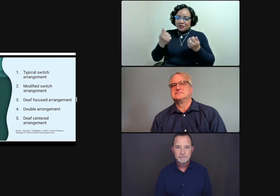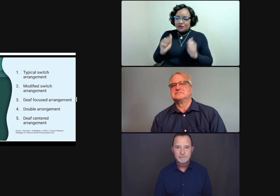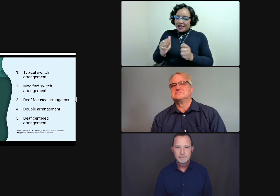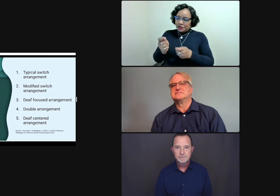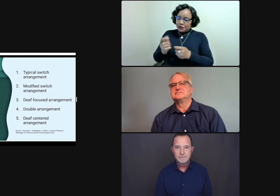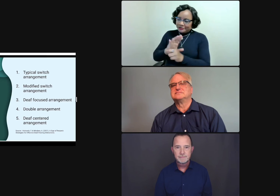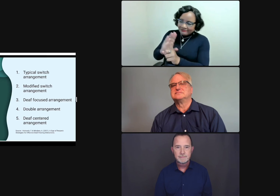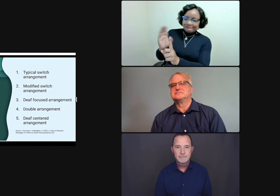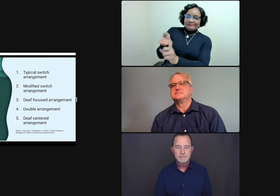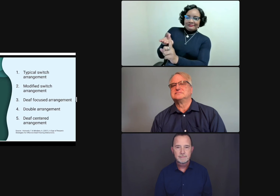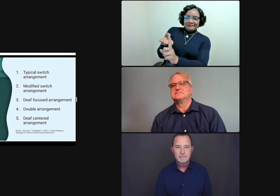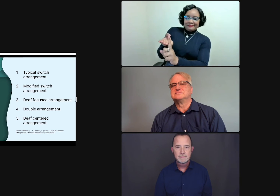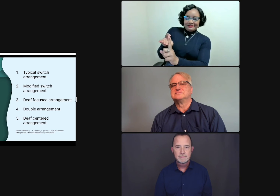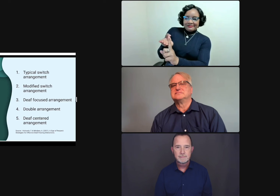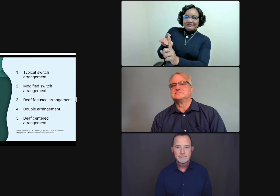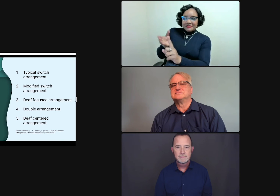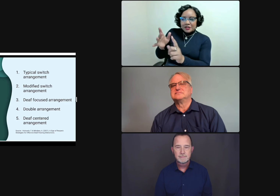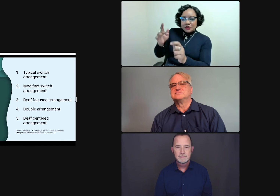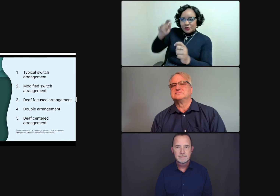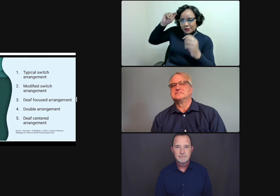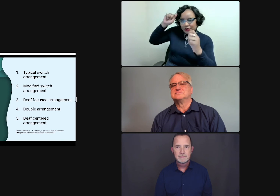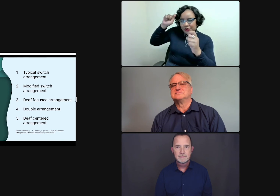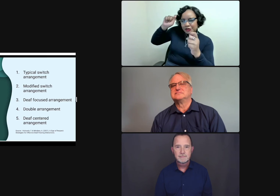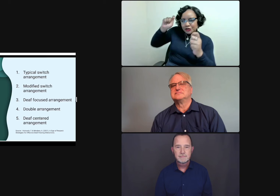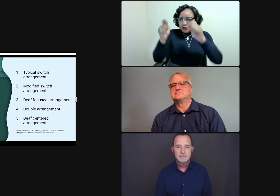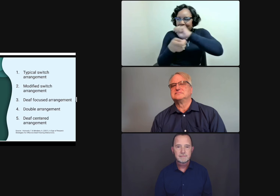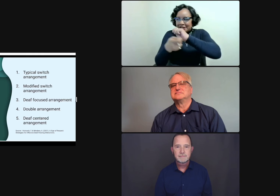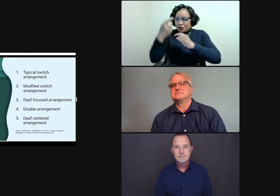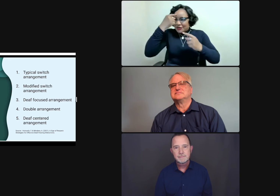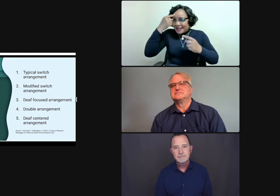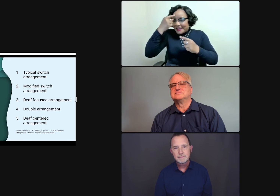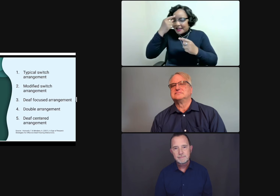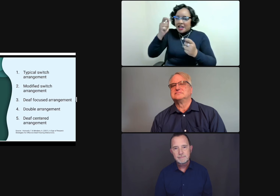20 minutes on, 20 minutes supporting. And so we have to do some convincing for them